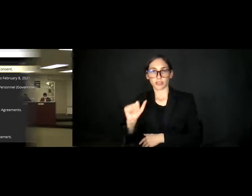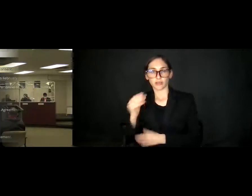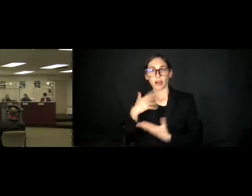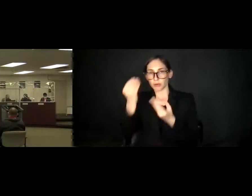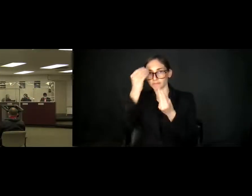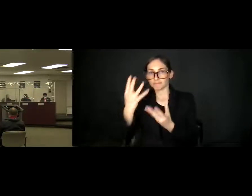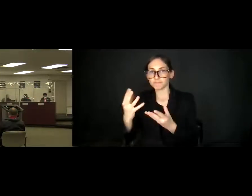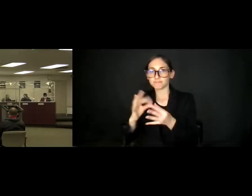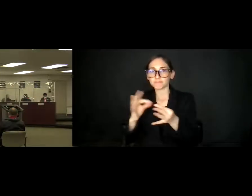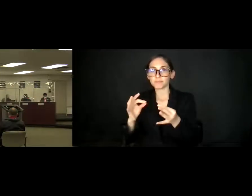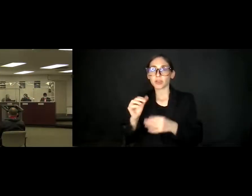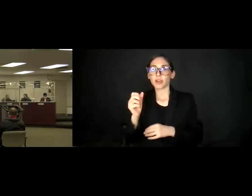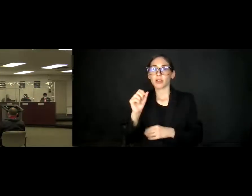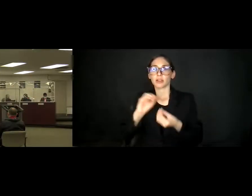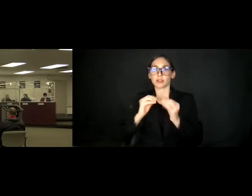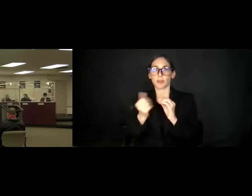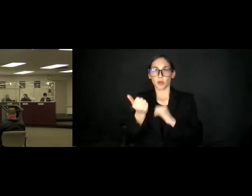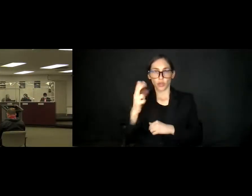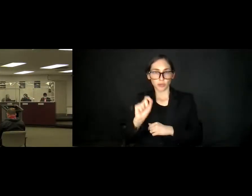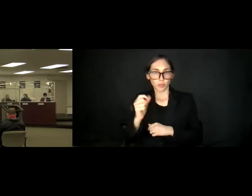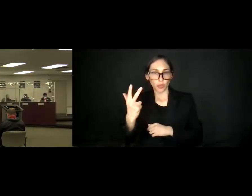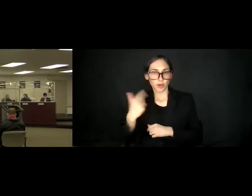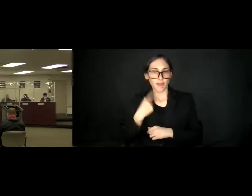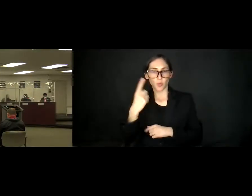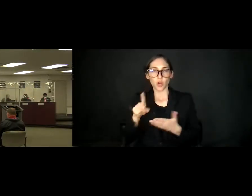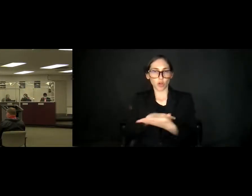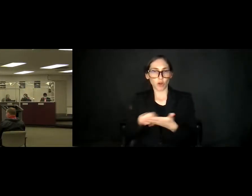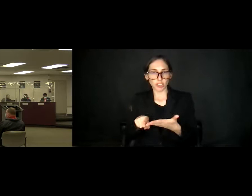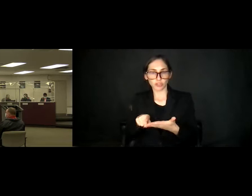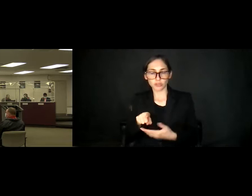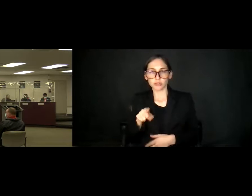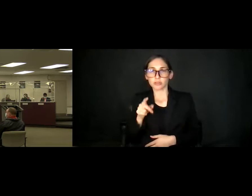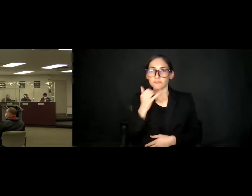13.3. There is a correction to the appointment of administrators,